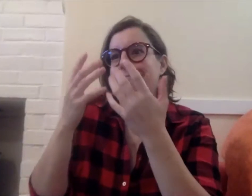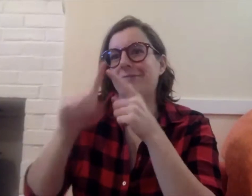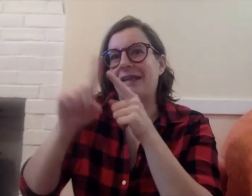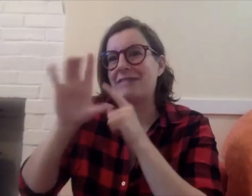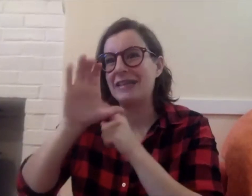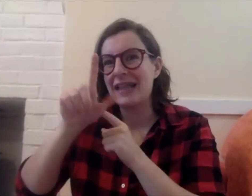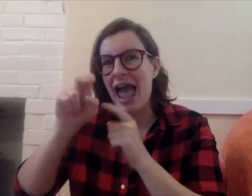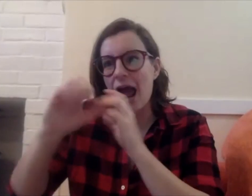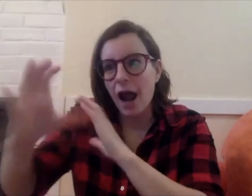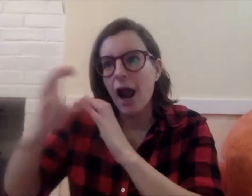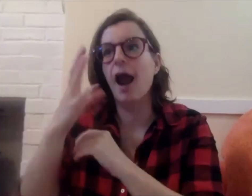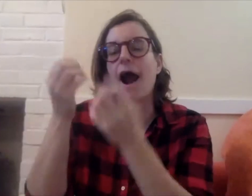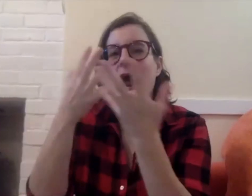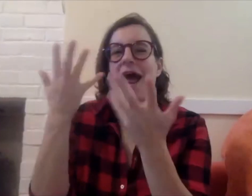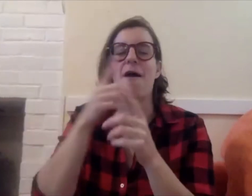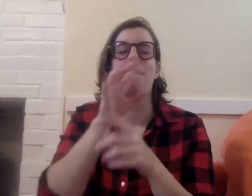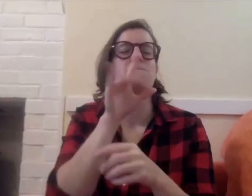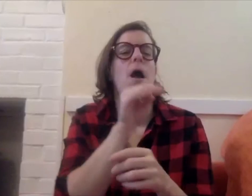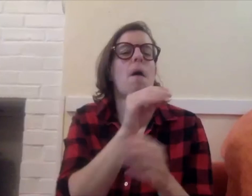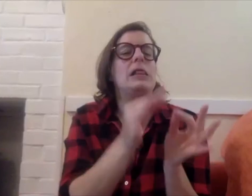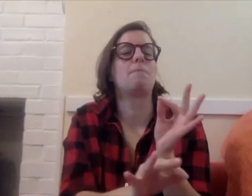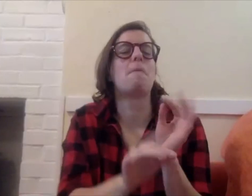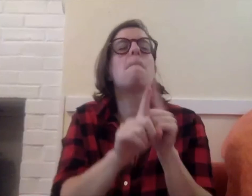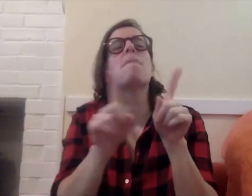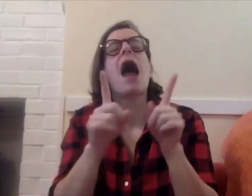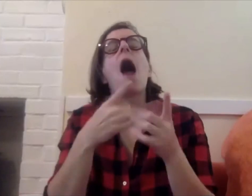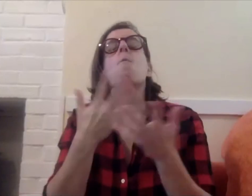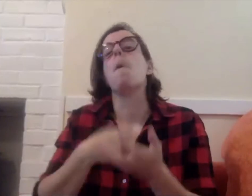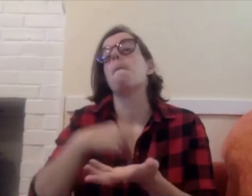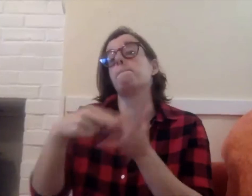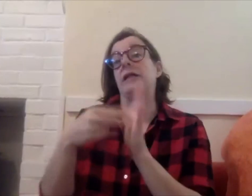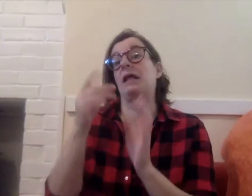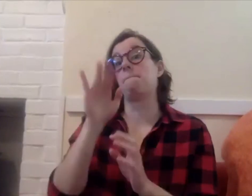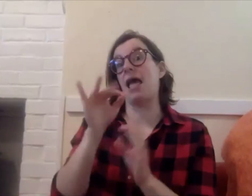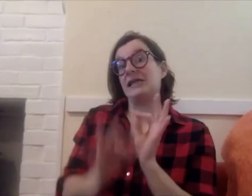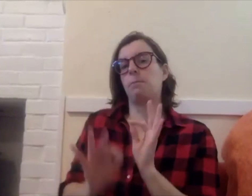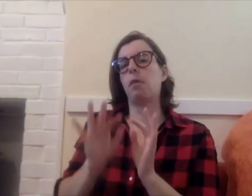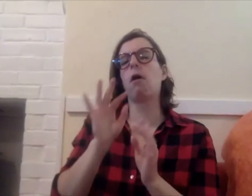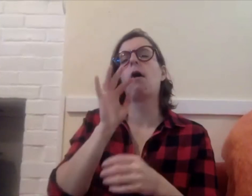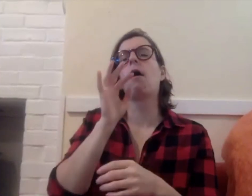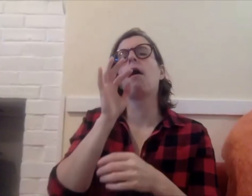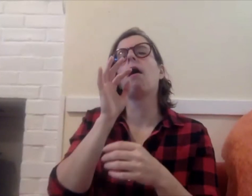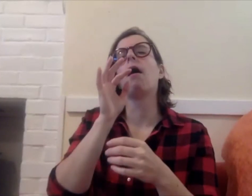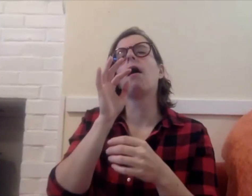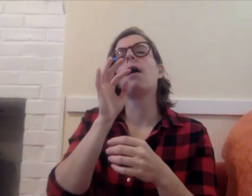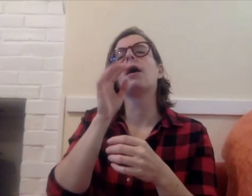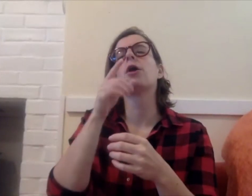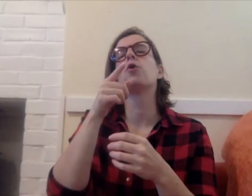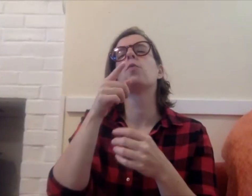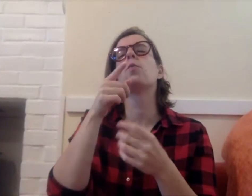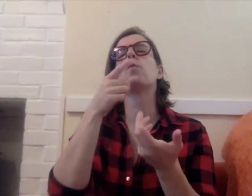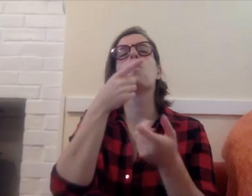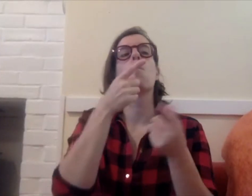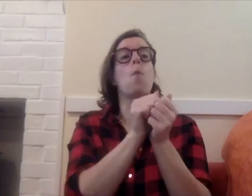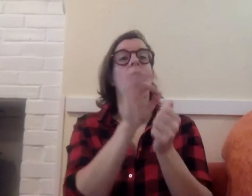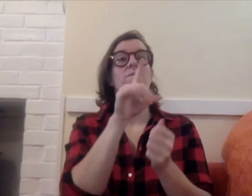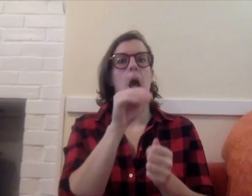button features. So many more lens options so in that sense film is more simple but what I mean by simple